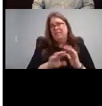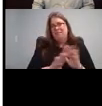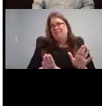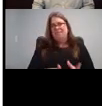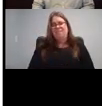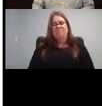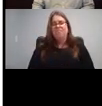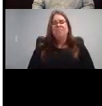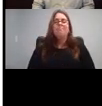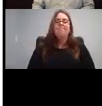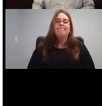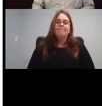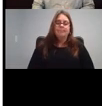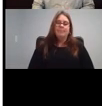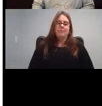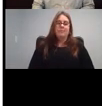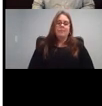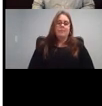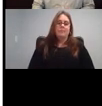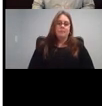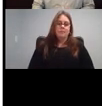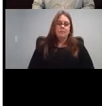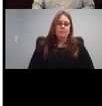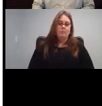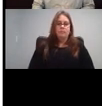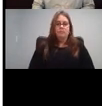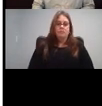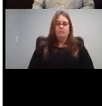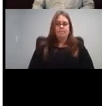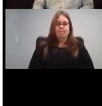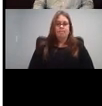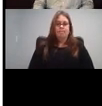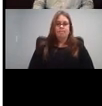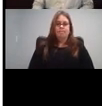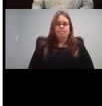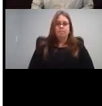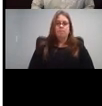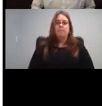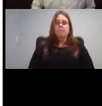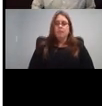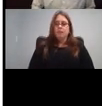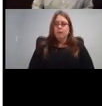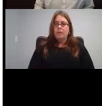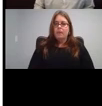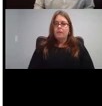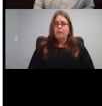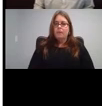Oh, some troubleshooting and